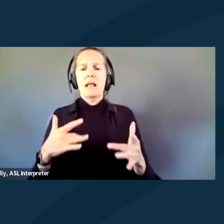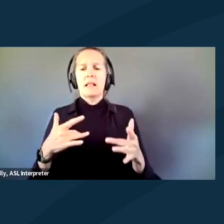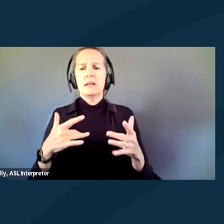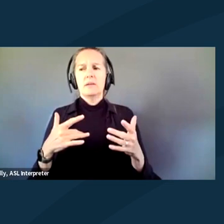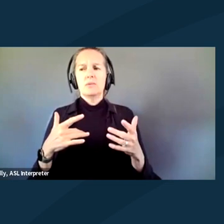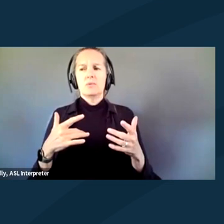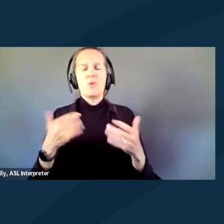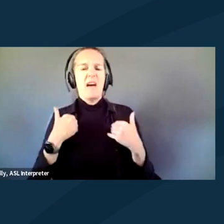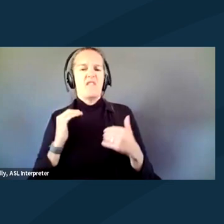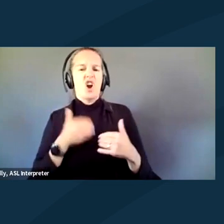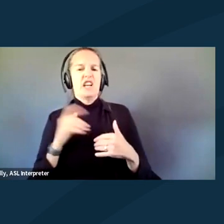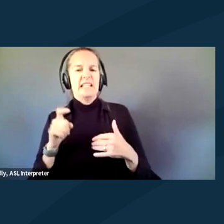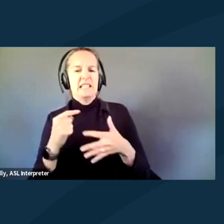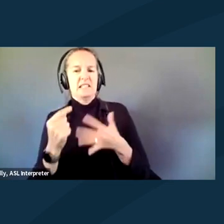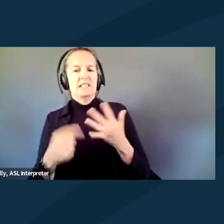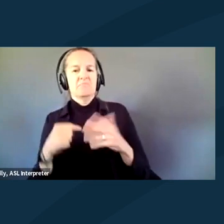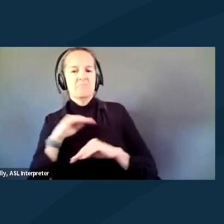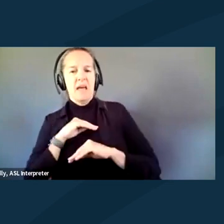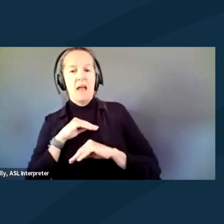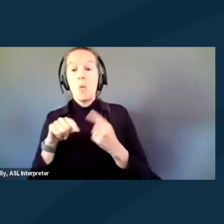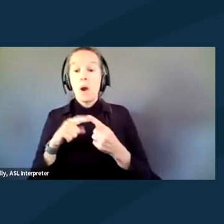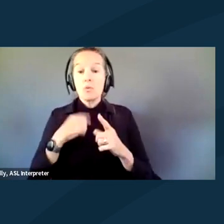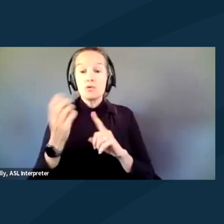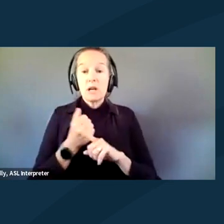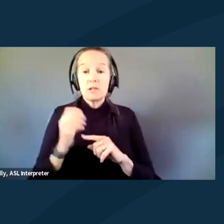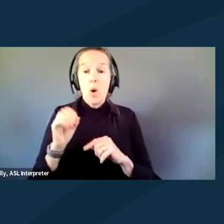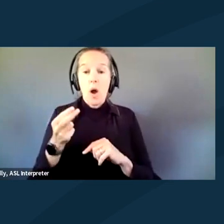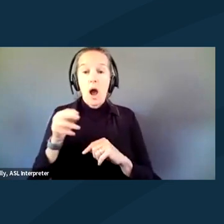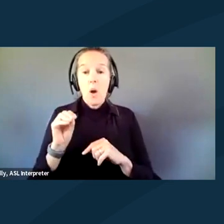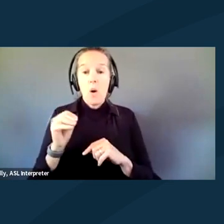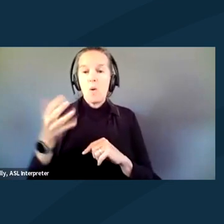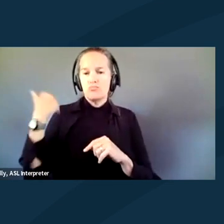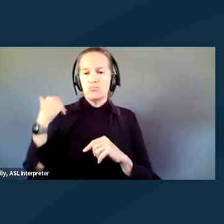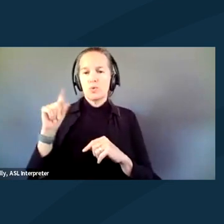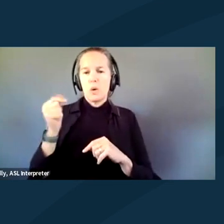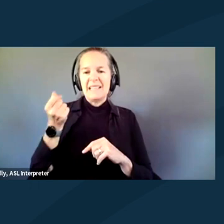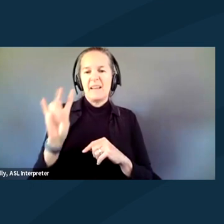When I was arrested in Ohio back in 2017, during the Medicaid stuff,